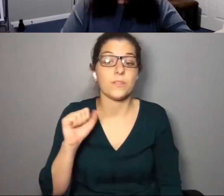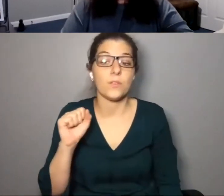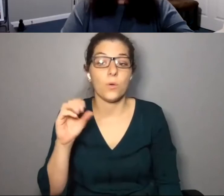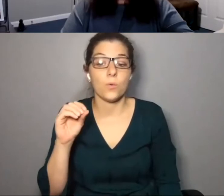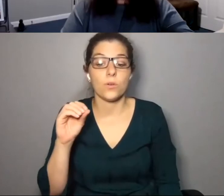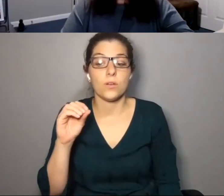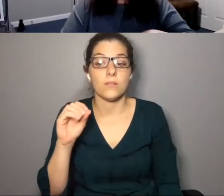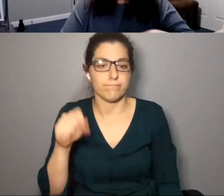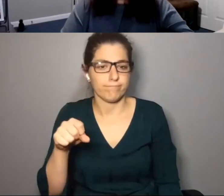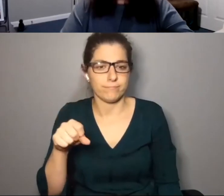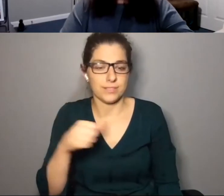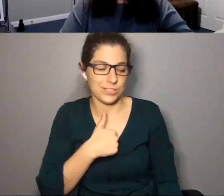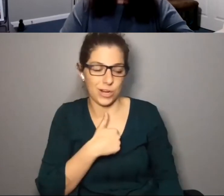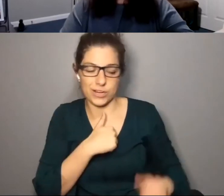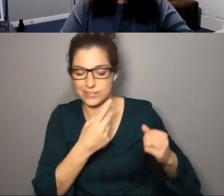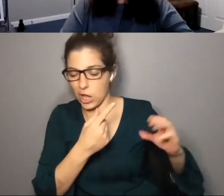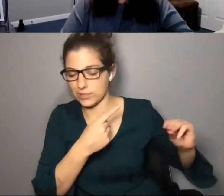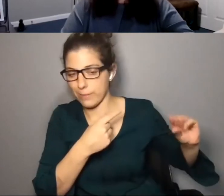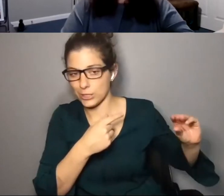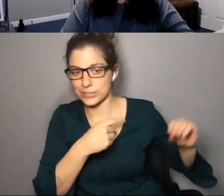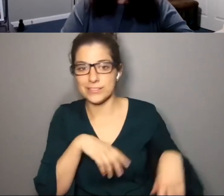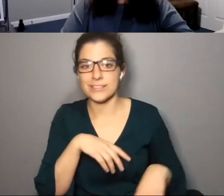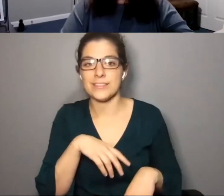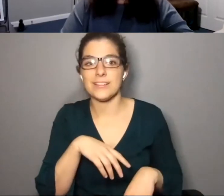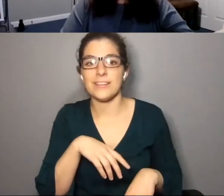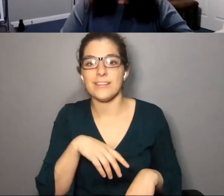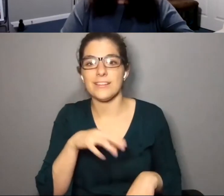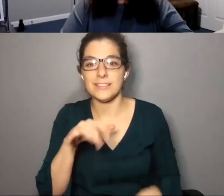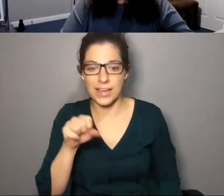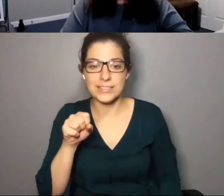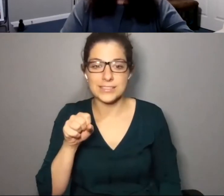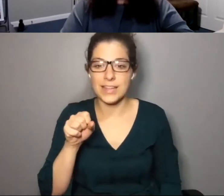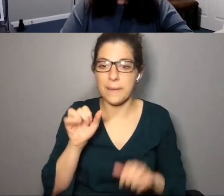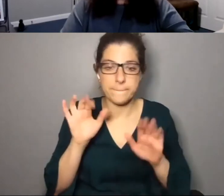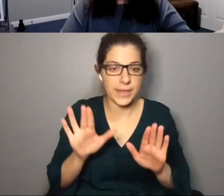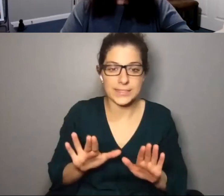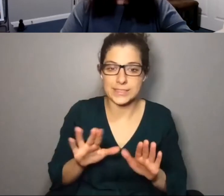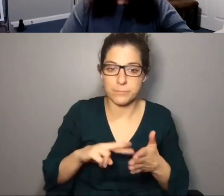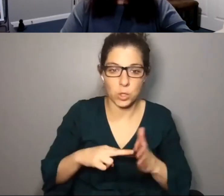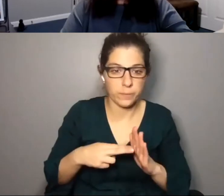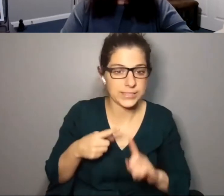. So it absolutely [dog barking] -- sorry , my puppy -- it absolutely served this